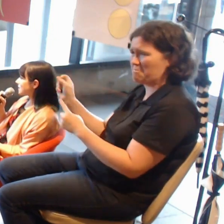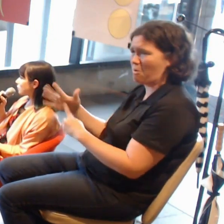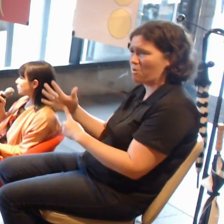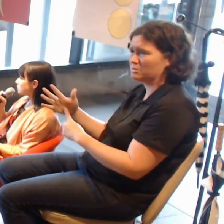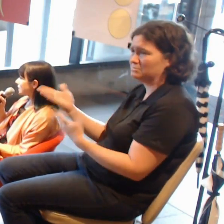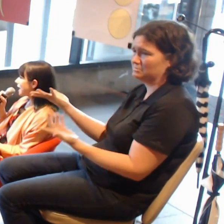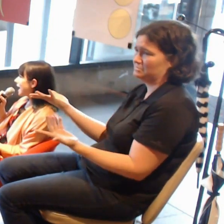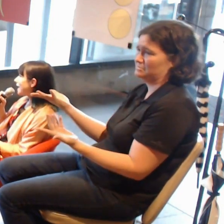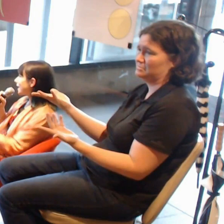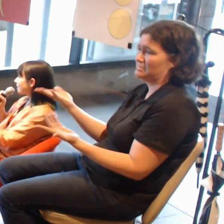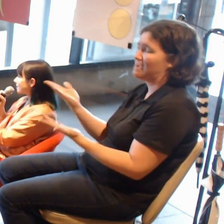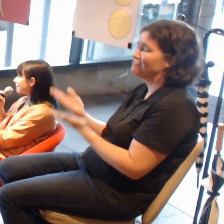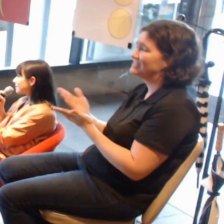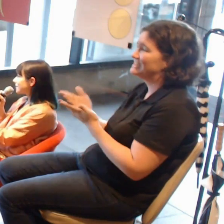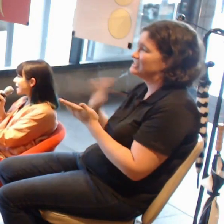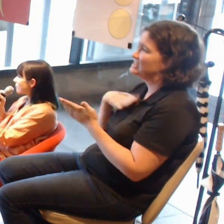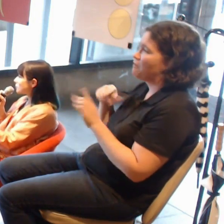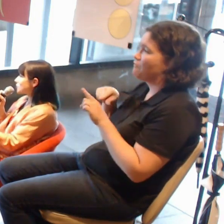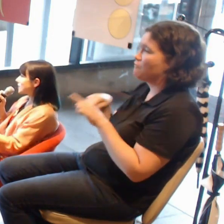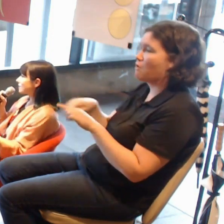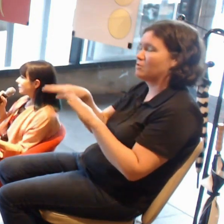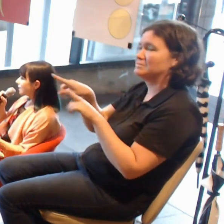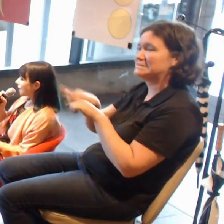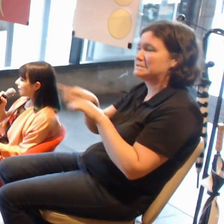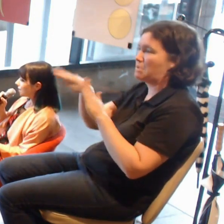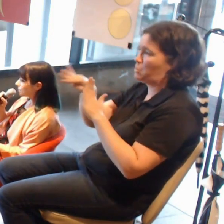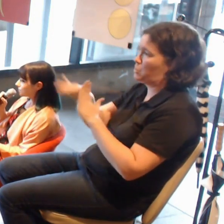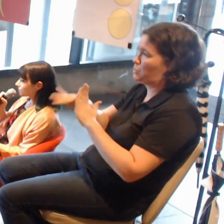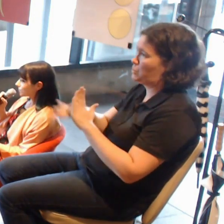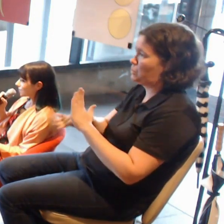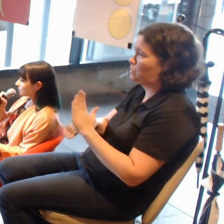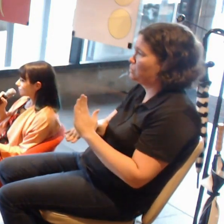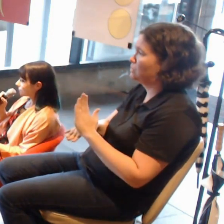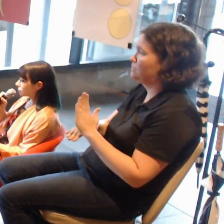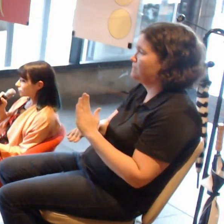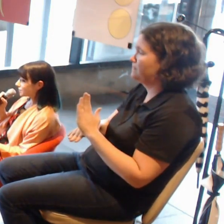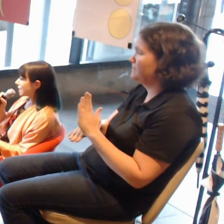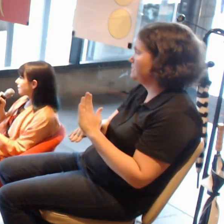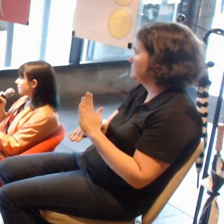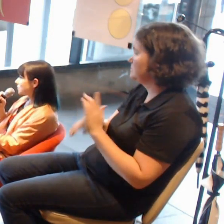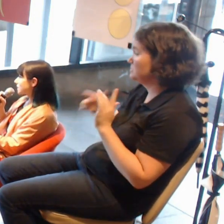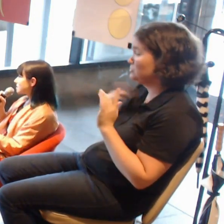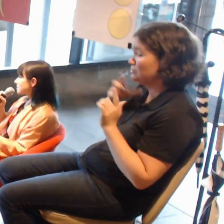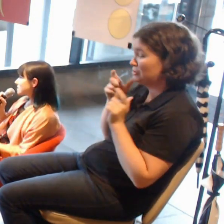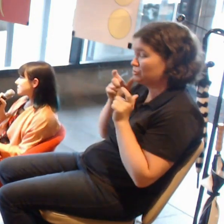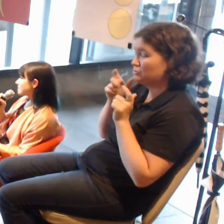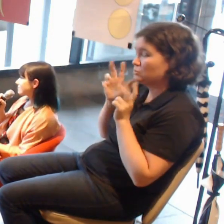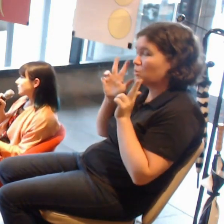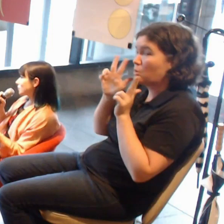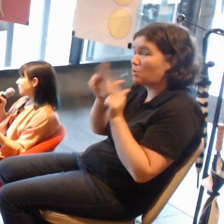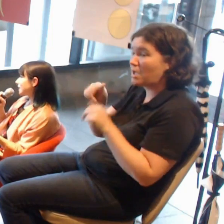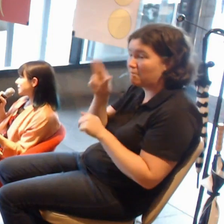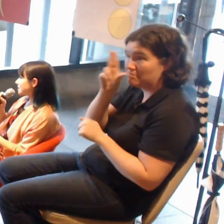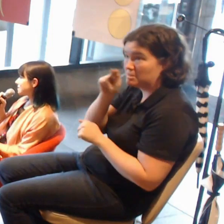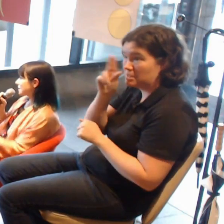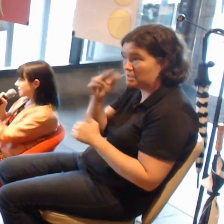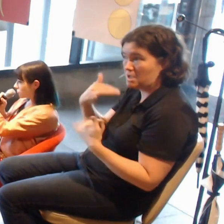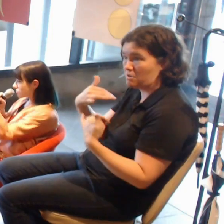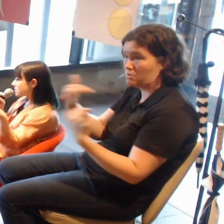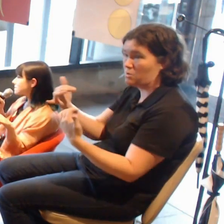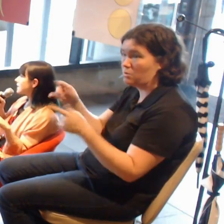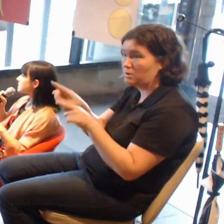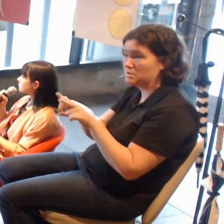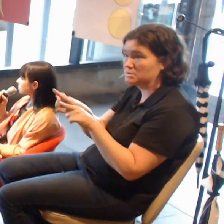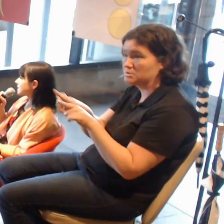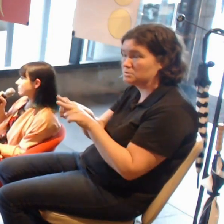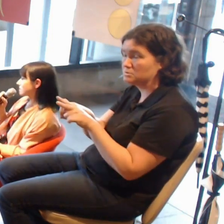And duty of care for younger audiences, it is across everything we do.